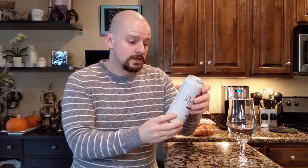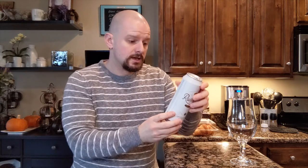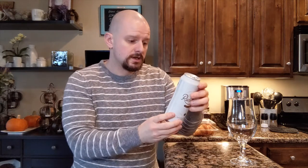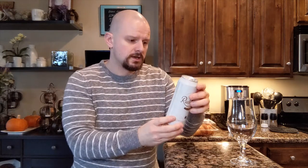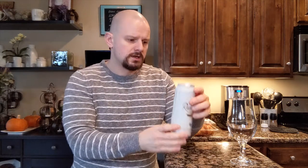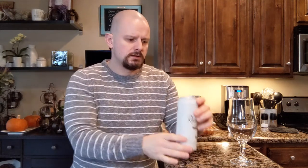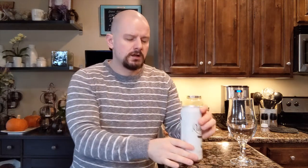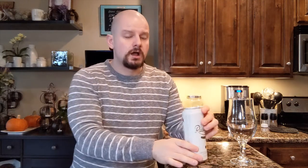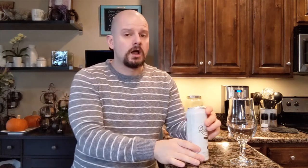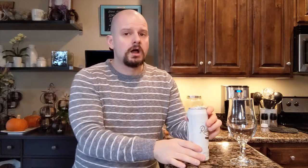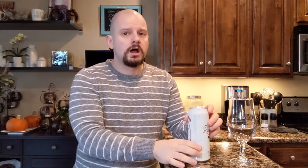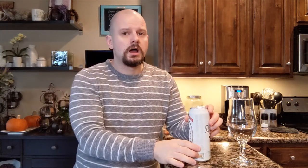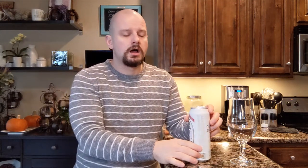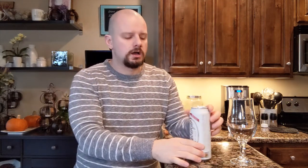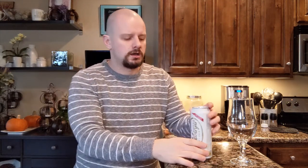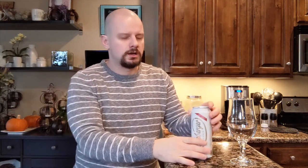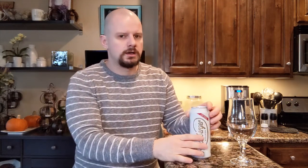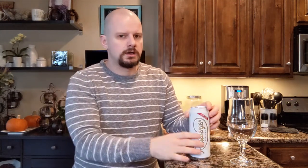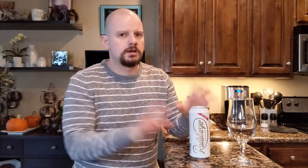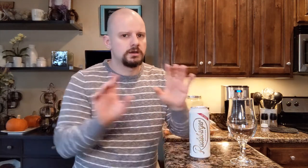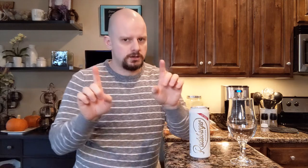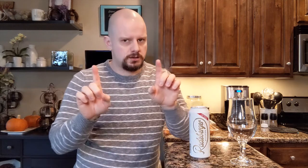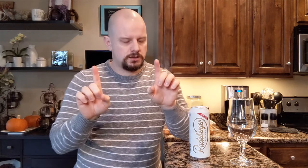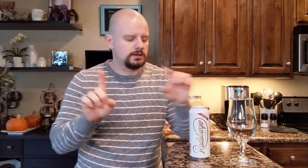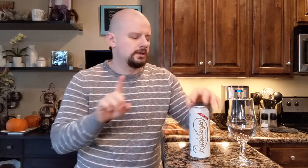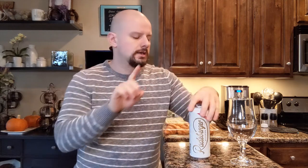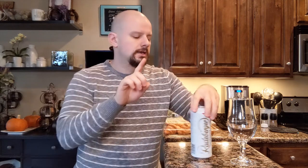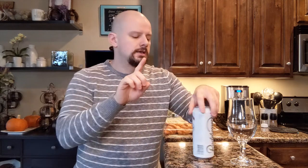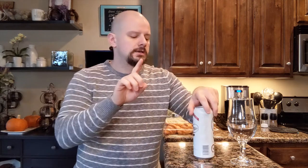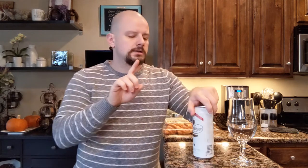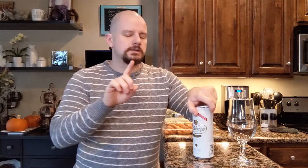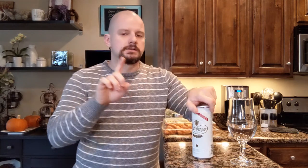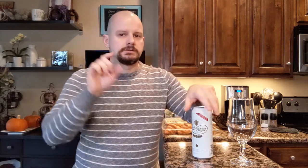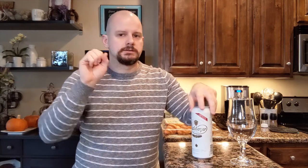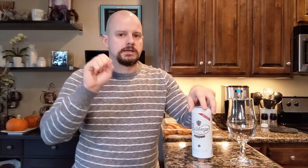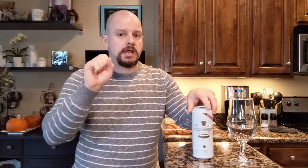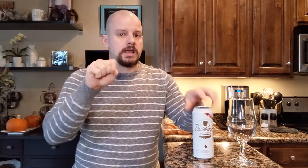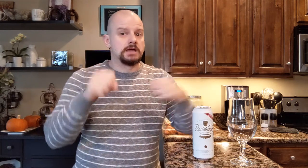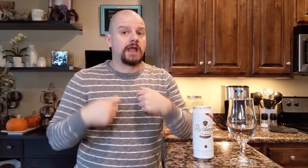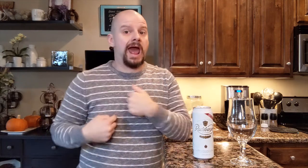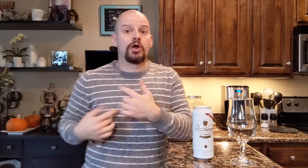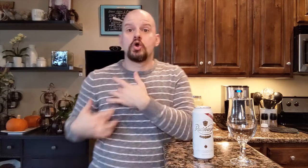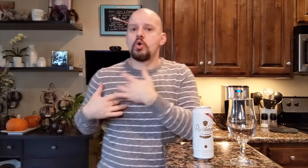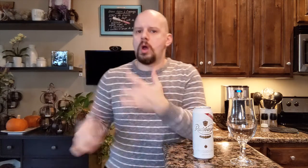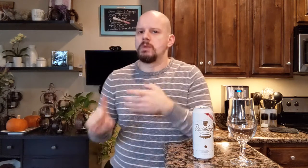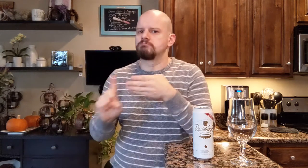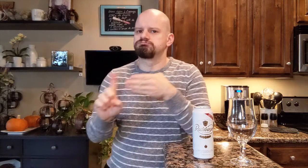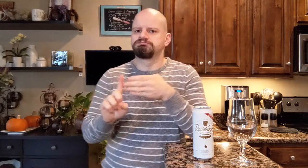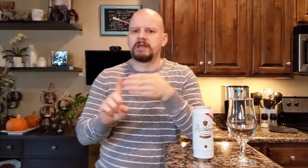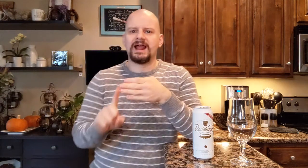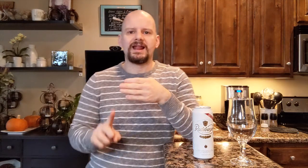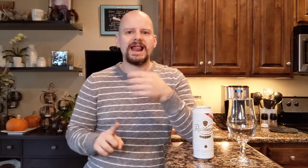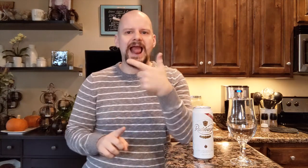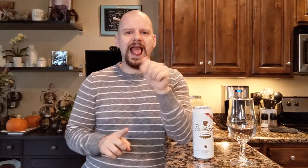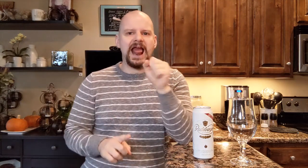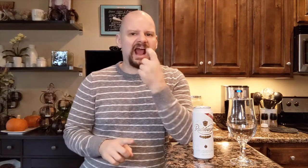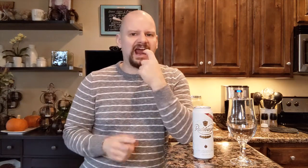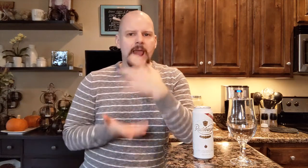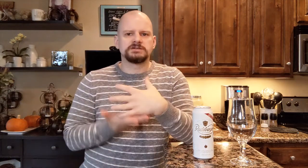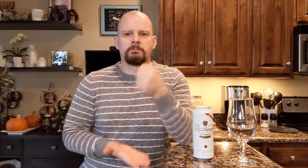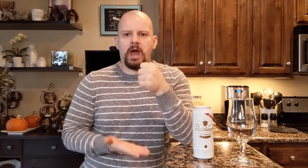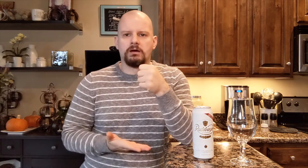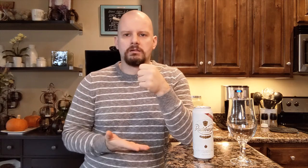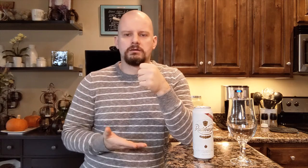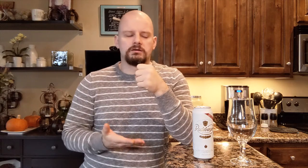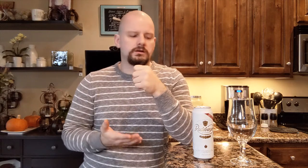I normally go for glass bottles